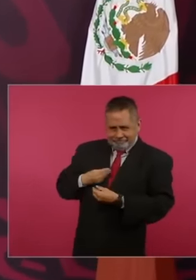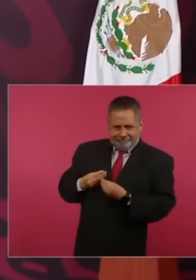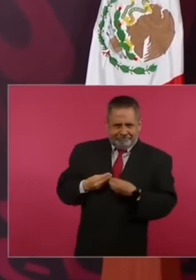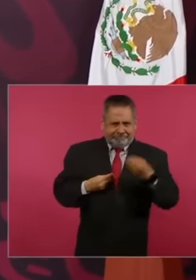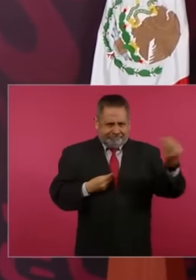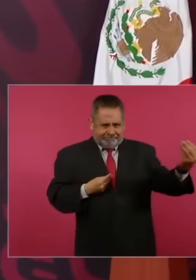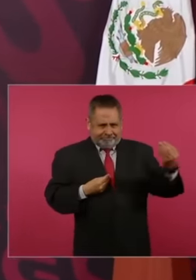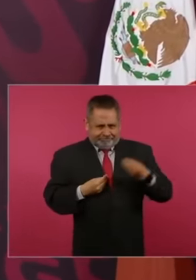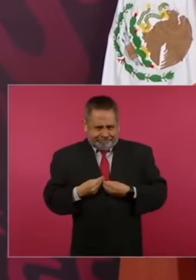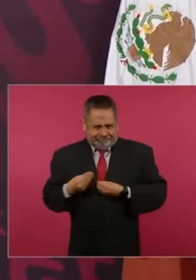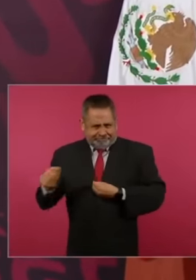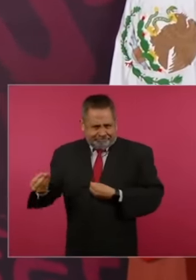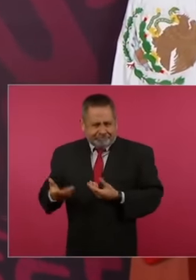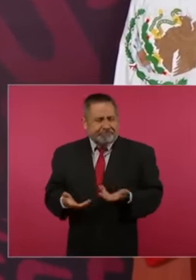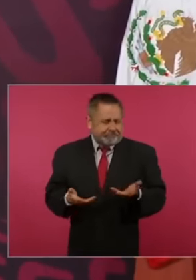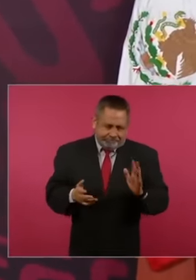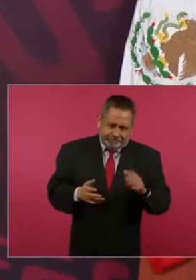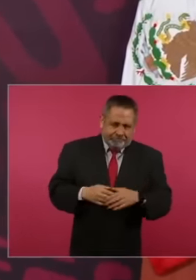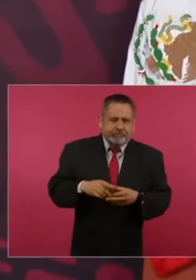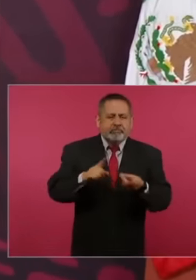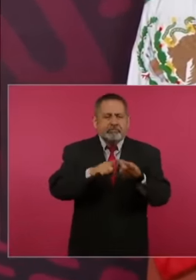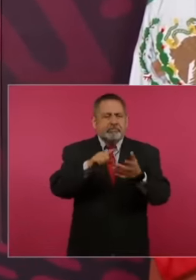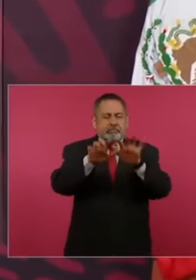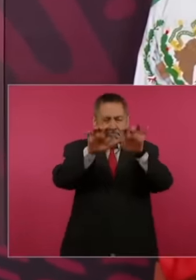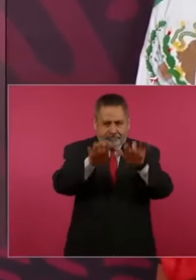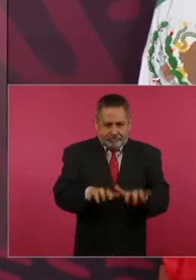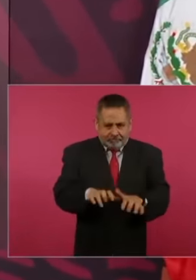where that contract was signed in the Ministry of